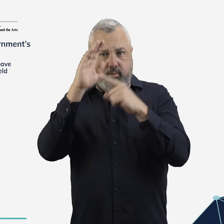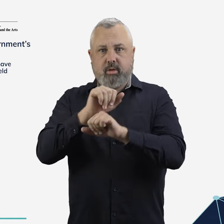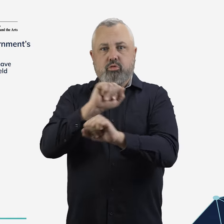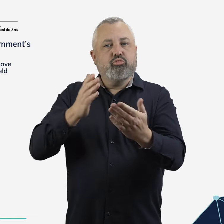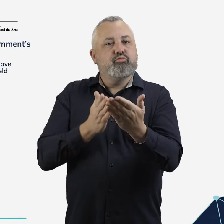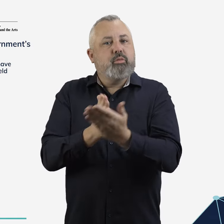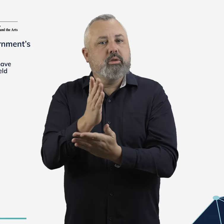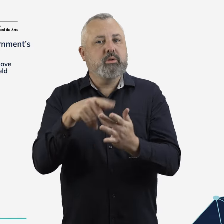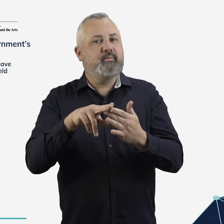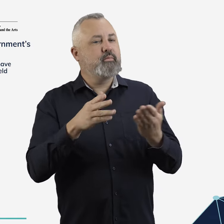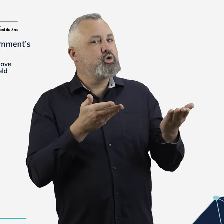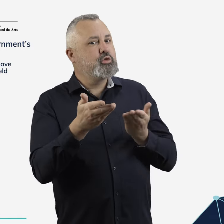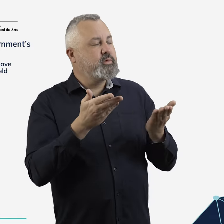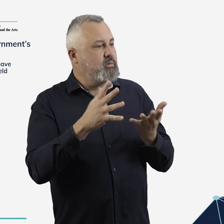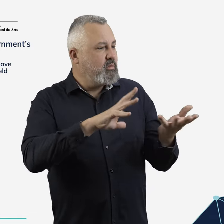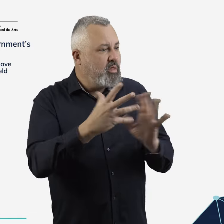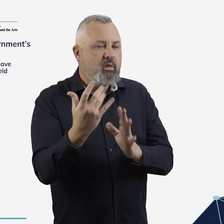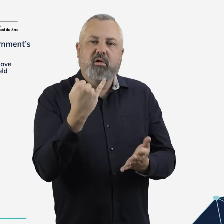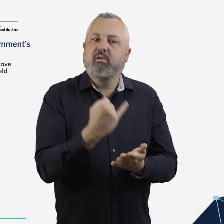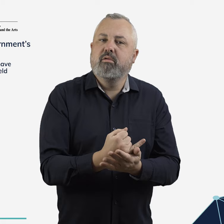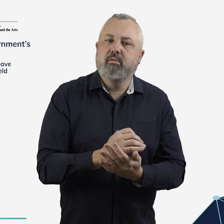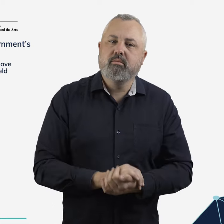about what they are entitled to when services are not provided as expected.